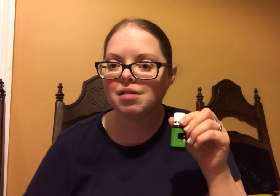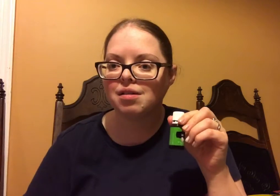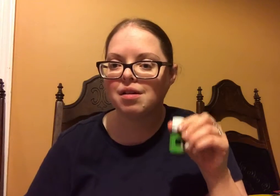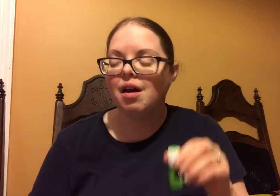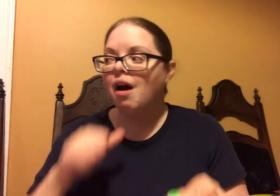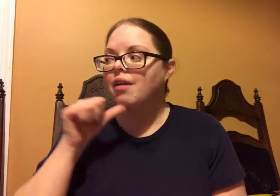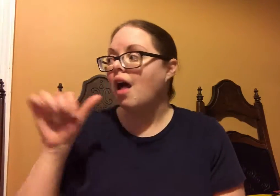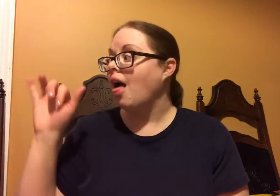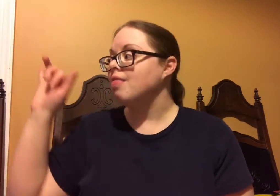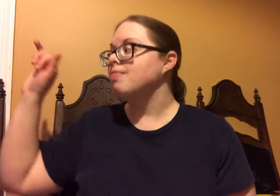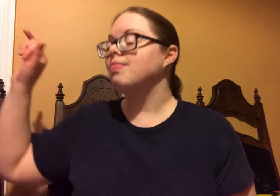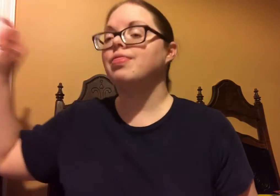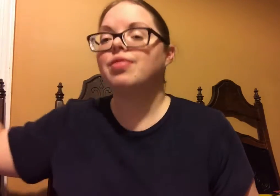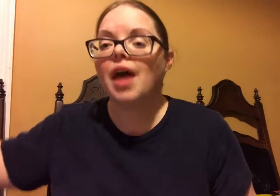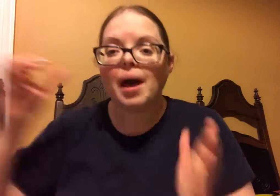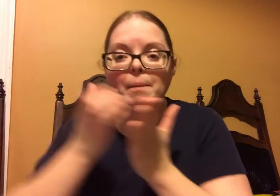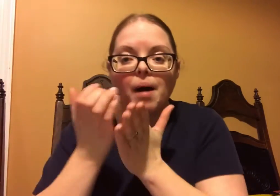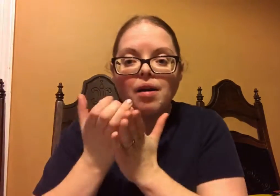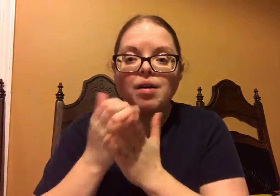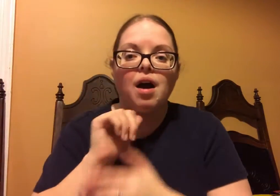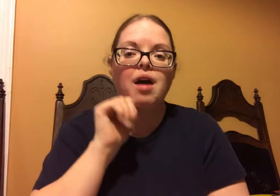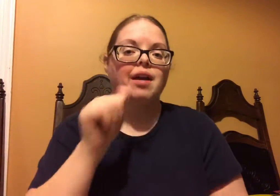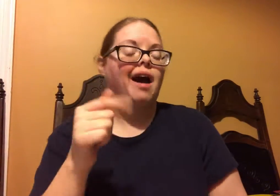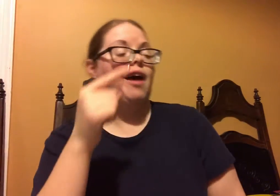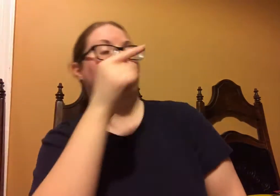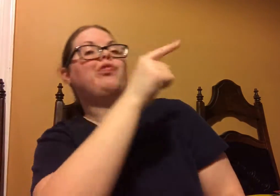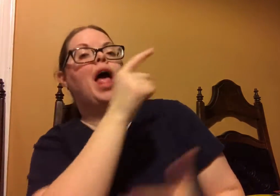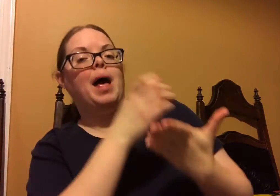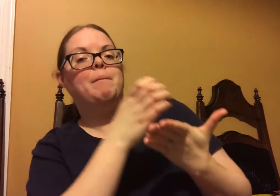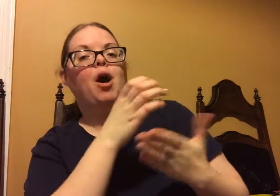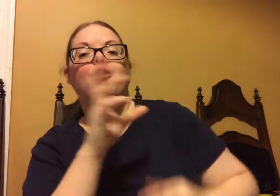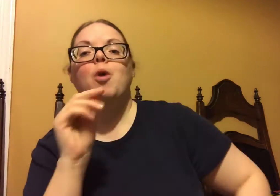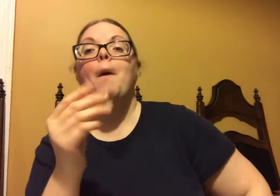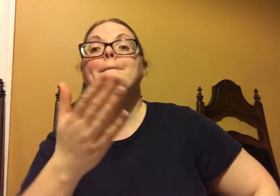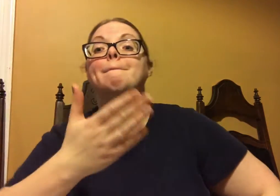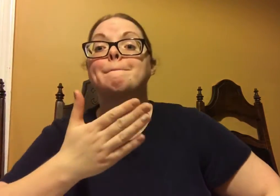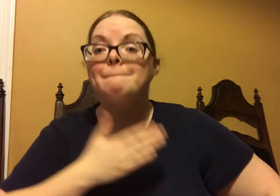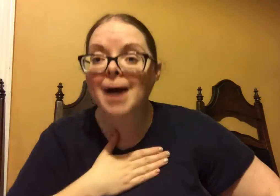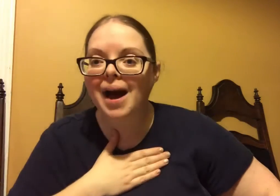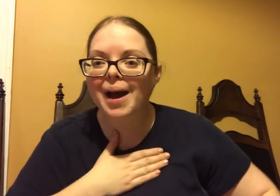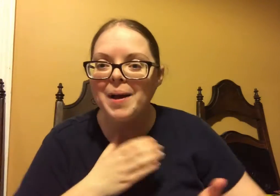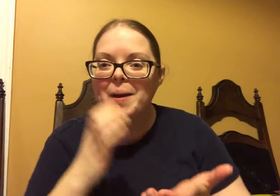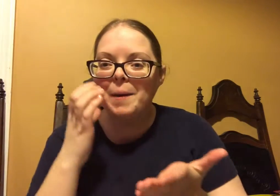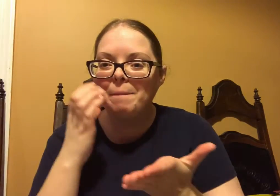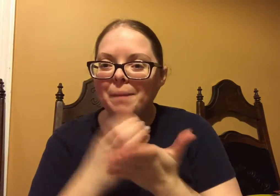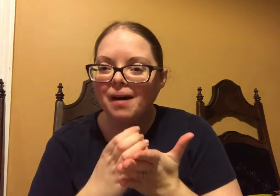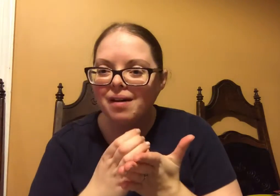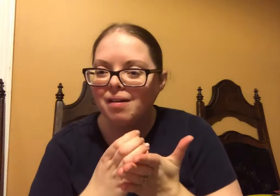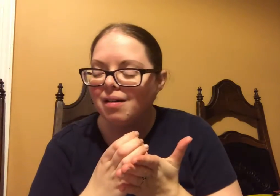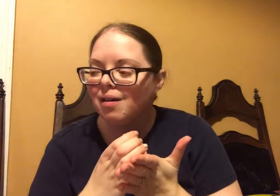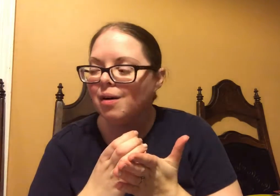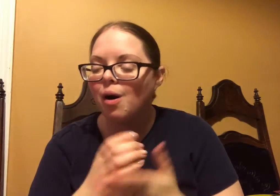Not Janie's bottle, not another person's bottle, MY bottle.